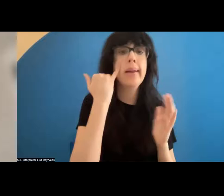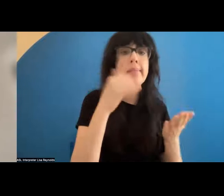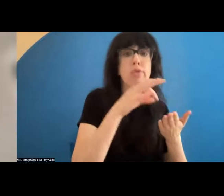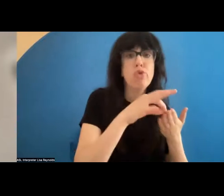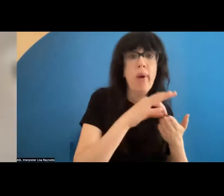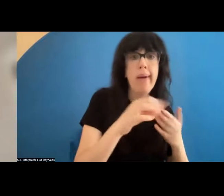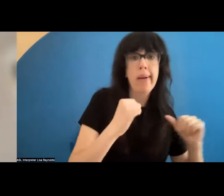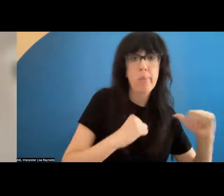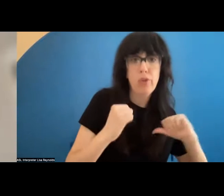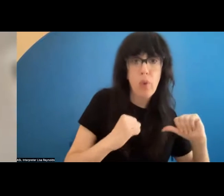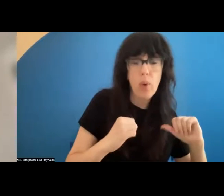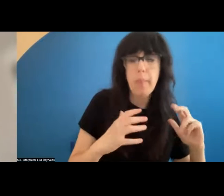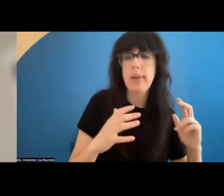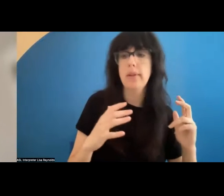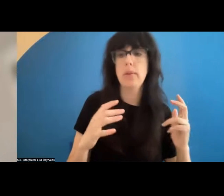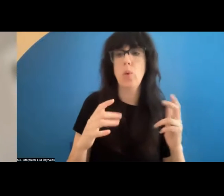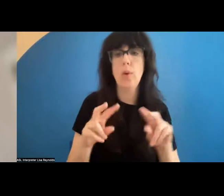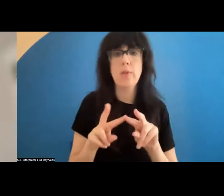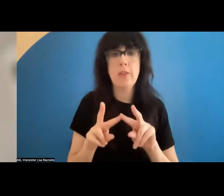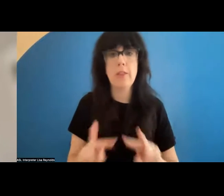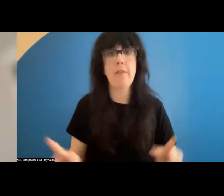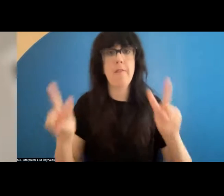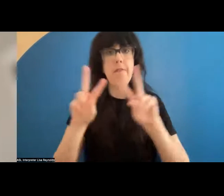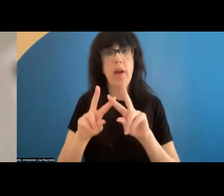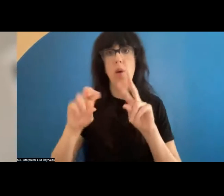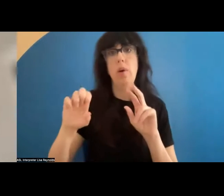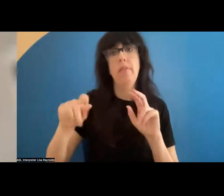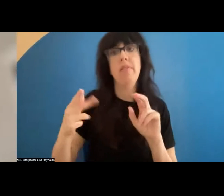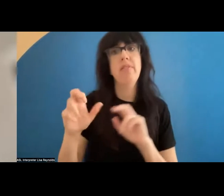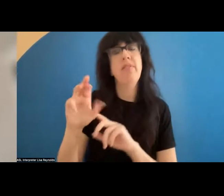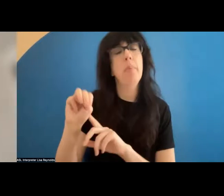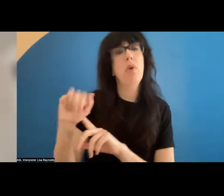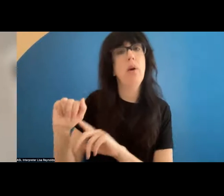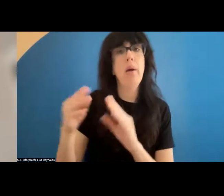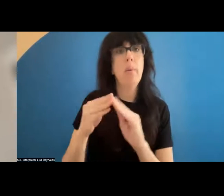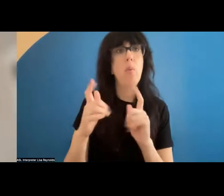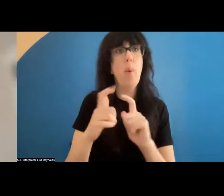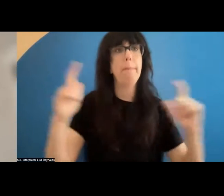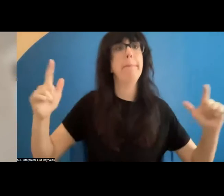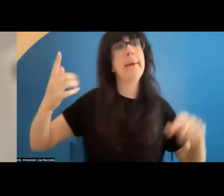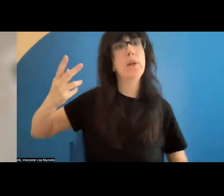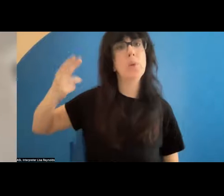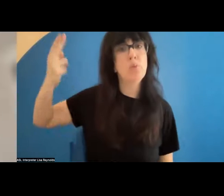ra, combrr tracking the performances or the